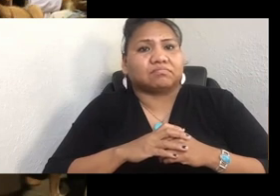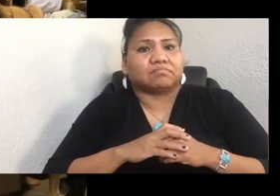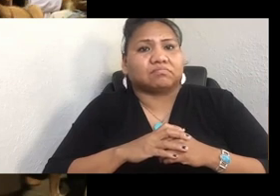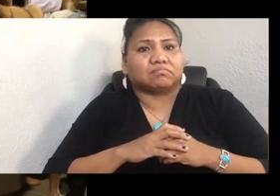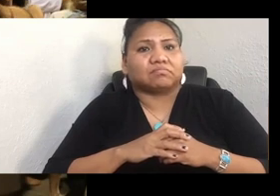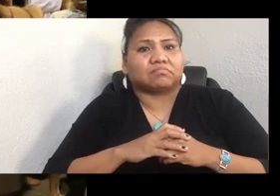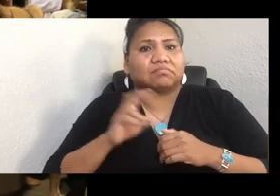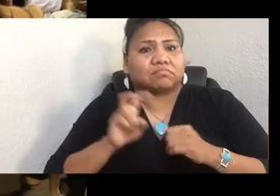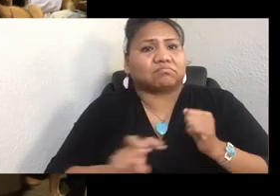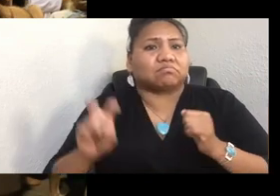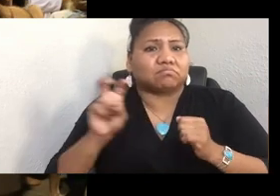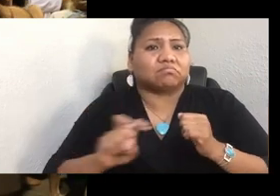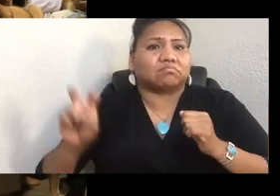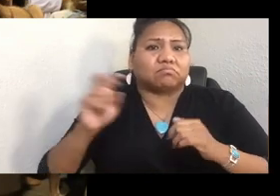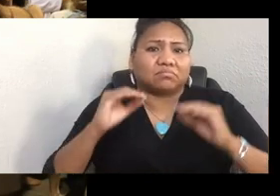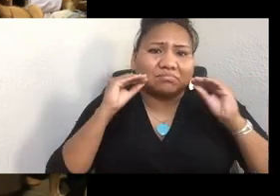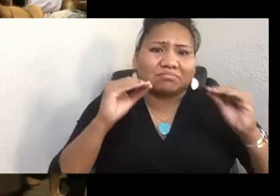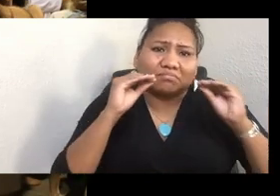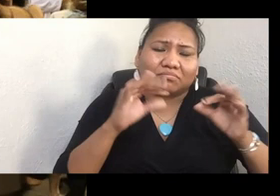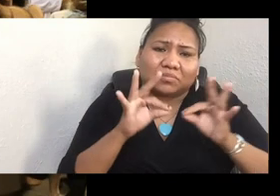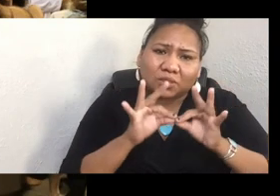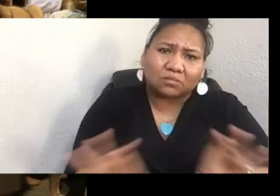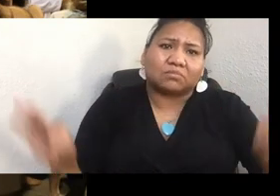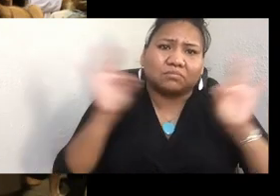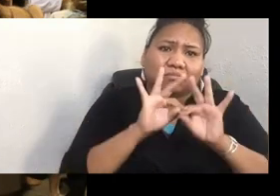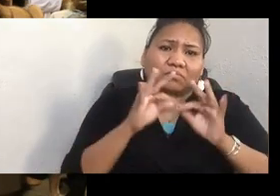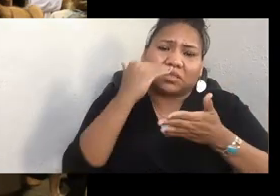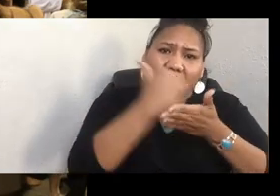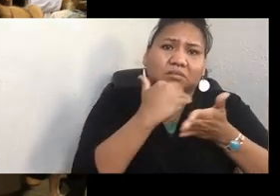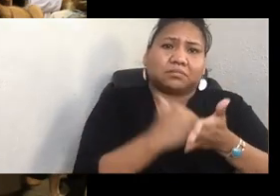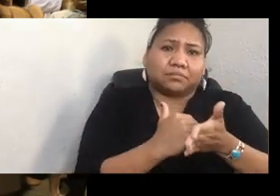Some hard-earned, and some were free.